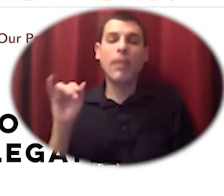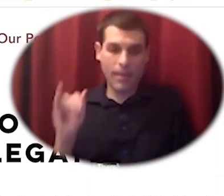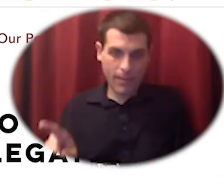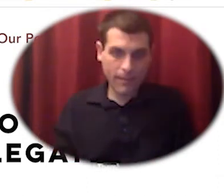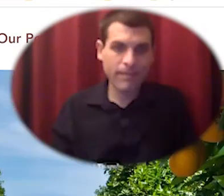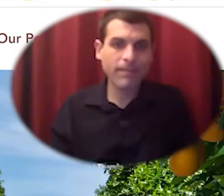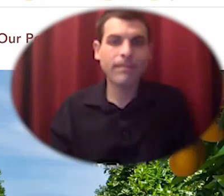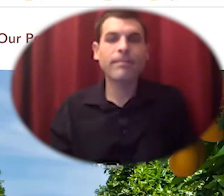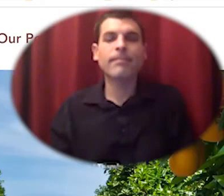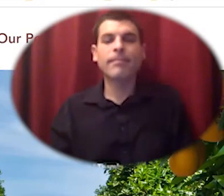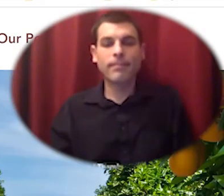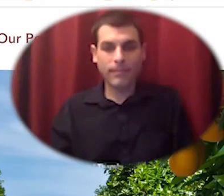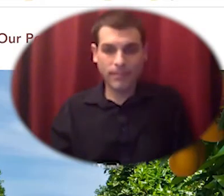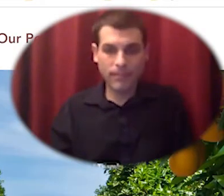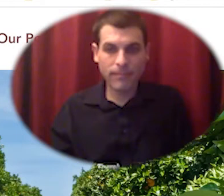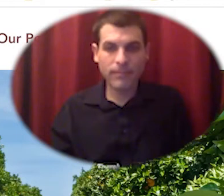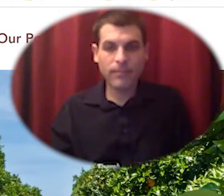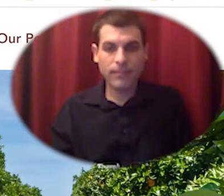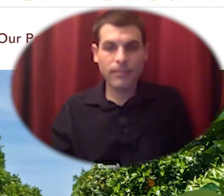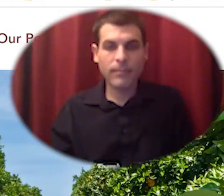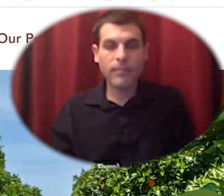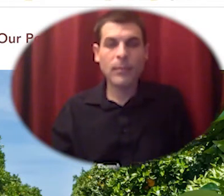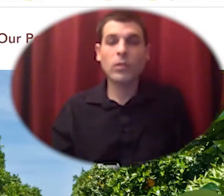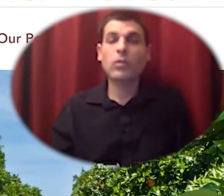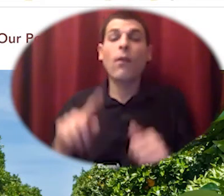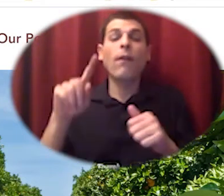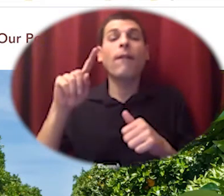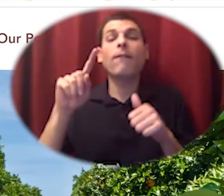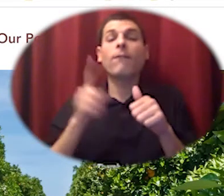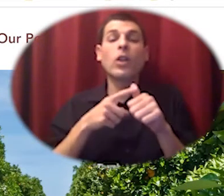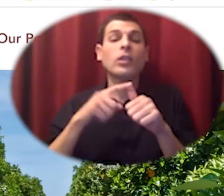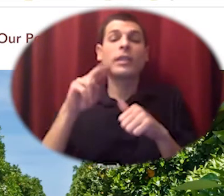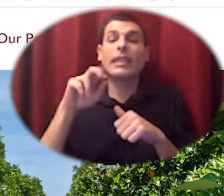food and ag was also involved the first nations development institute the coastal conservancy